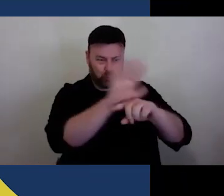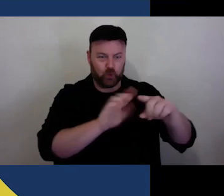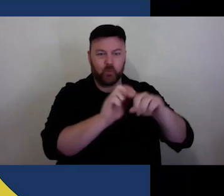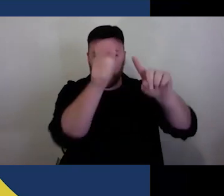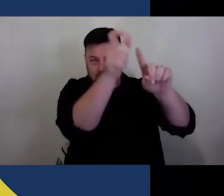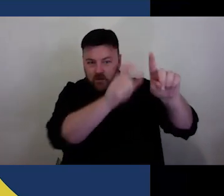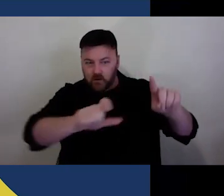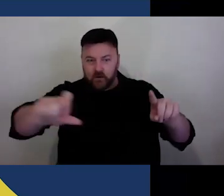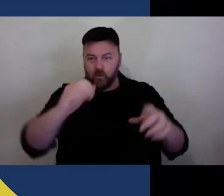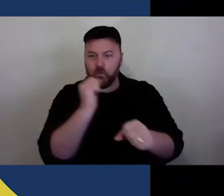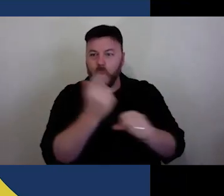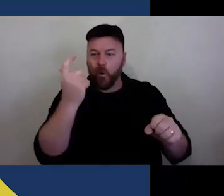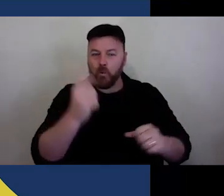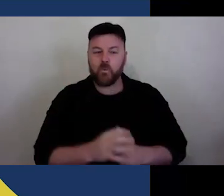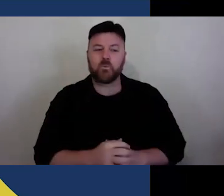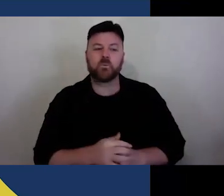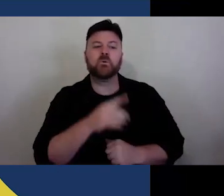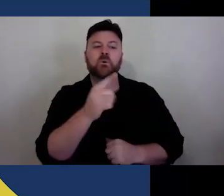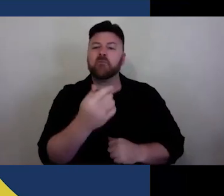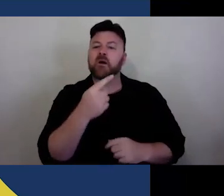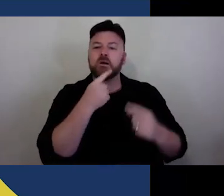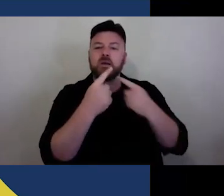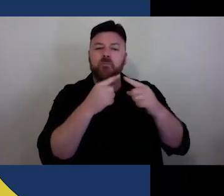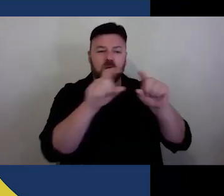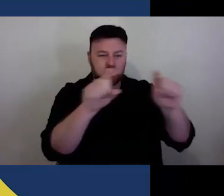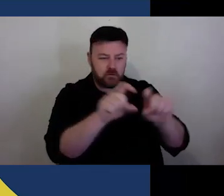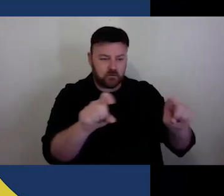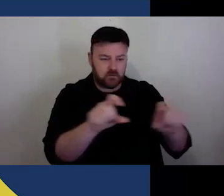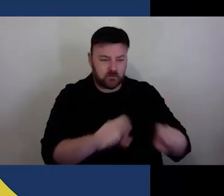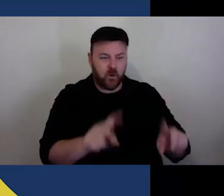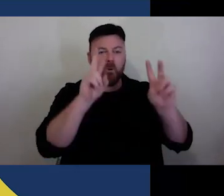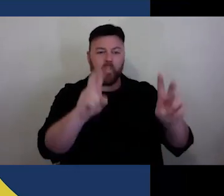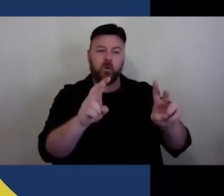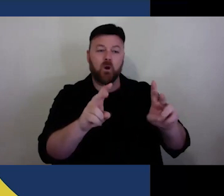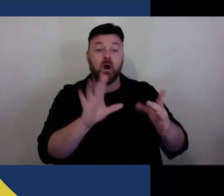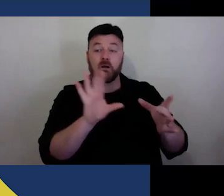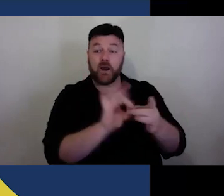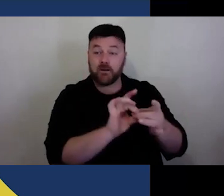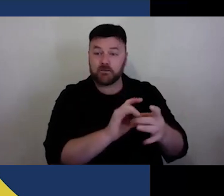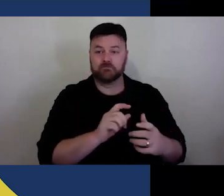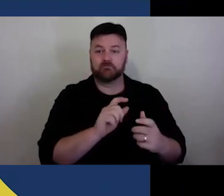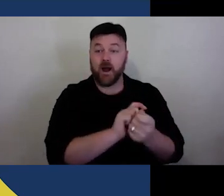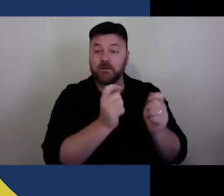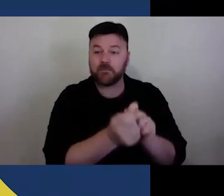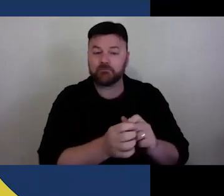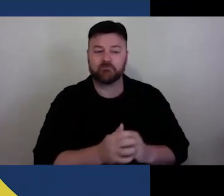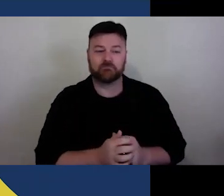is gold text that says "introduction and connect, adapt and respond" beneath in white text. Under that, there are three themes themes that